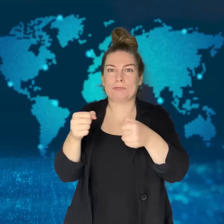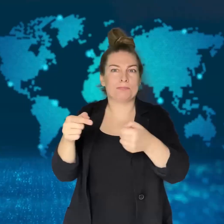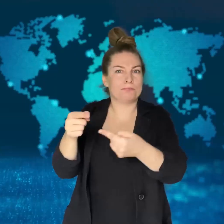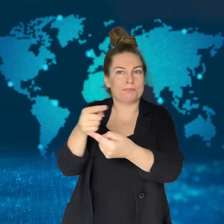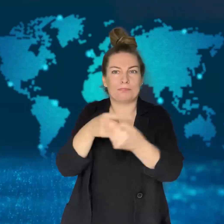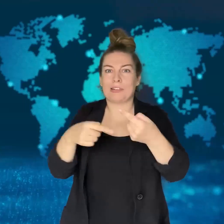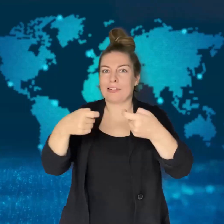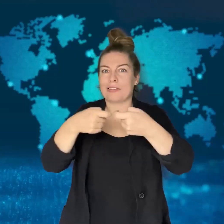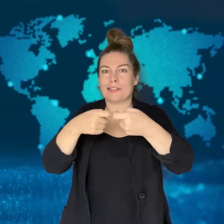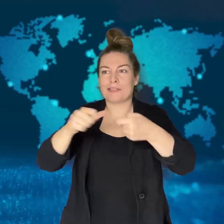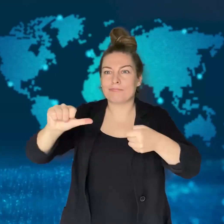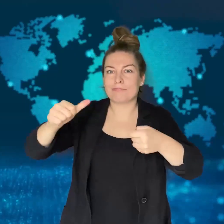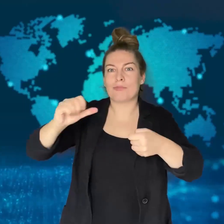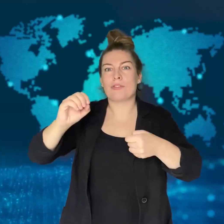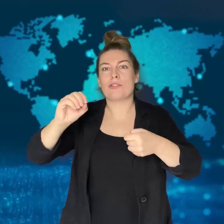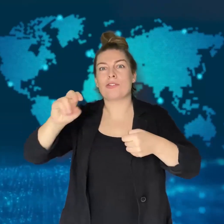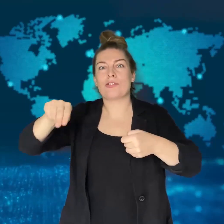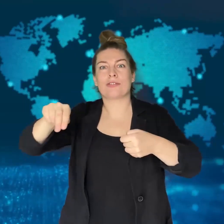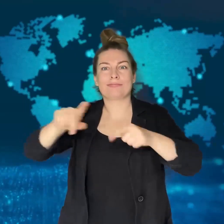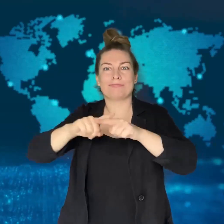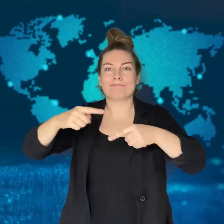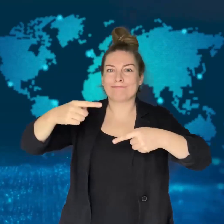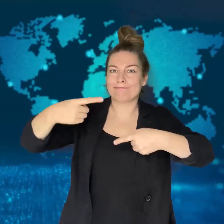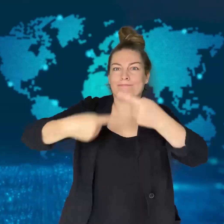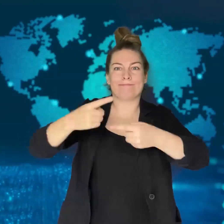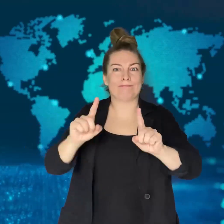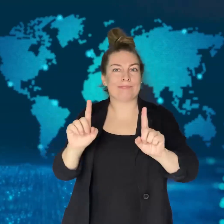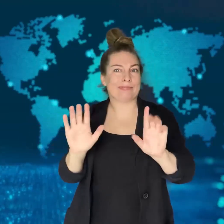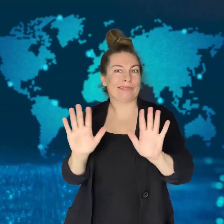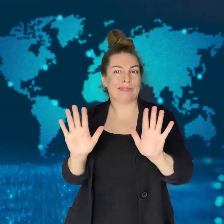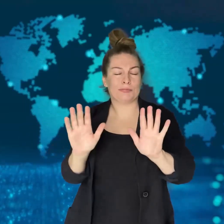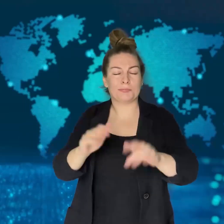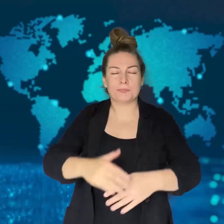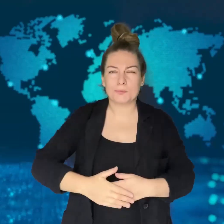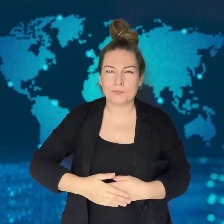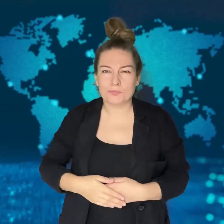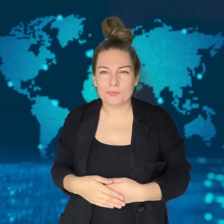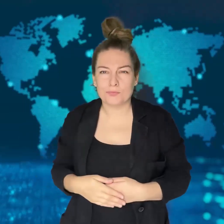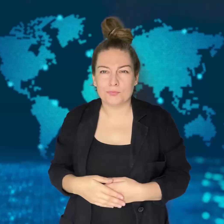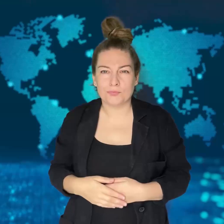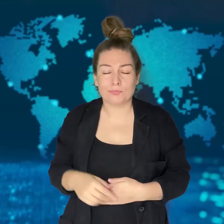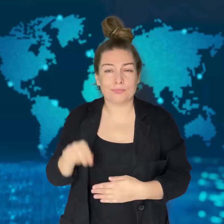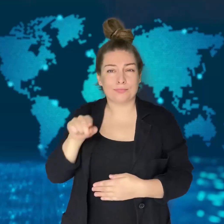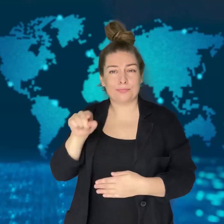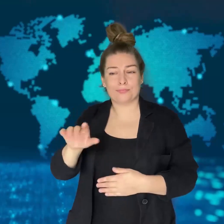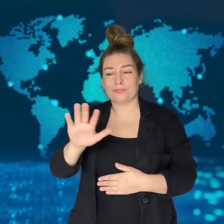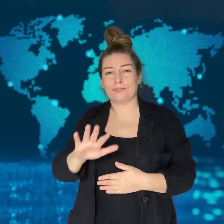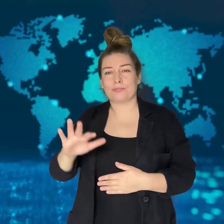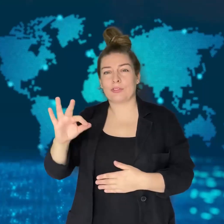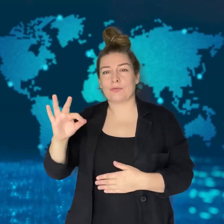some areas because there were storm surges and wildly blowing winds.